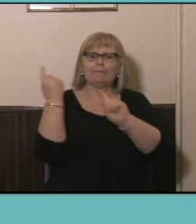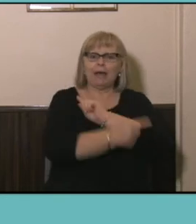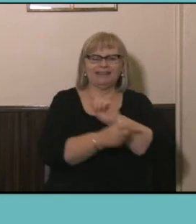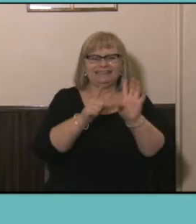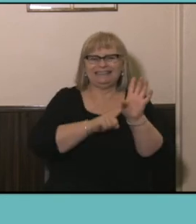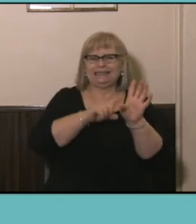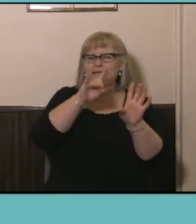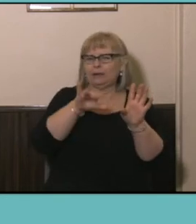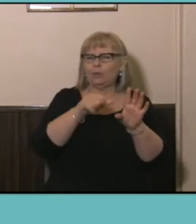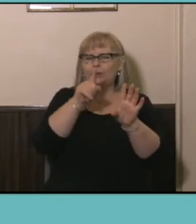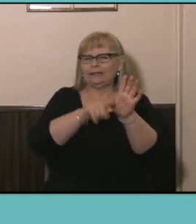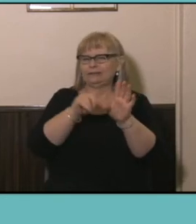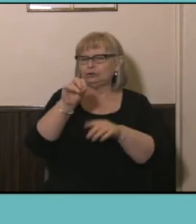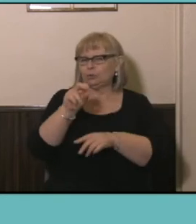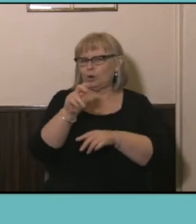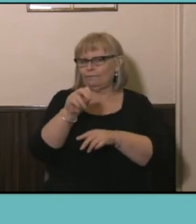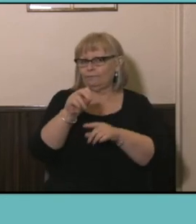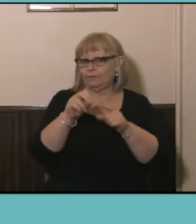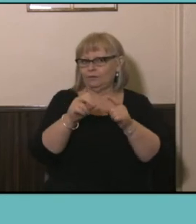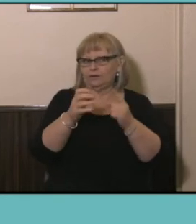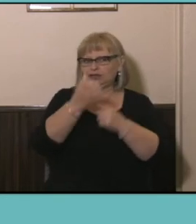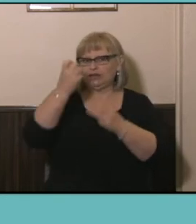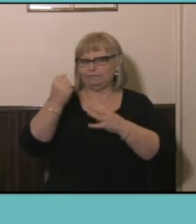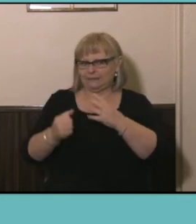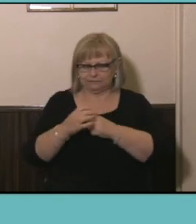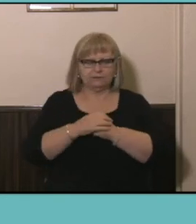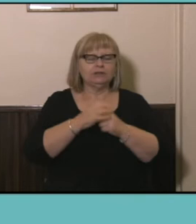or a year 12 schooling achievements, so as I was mentioning before certificate